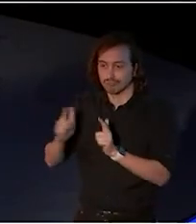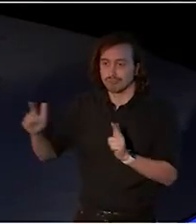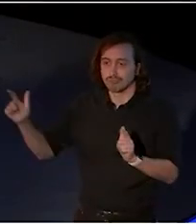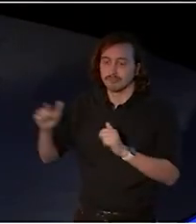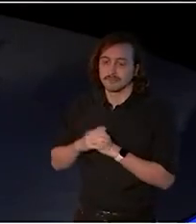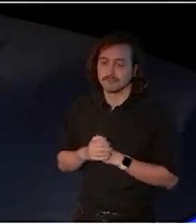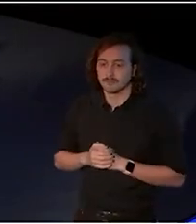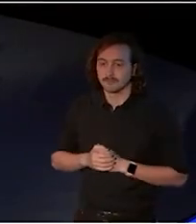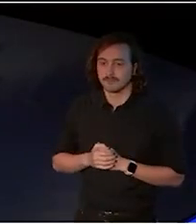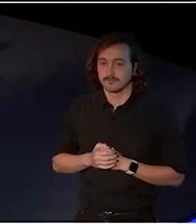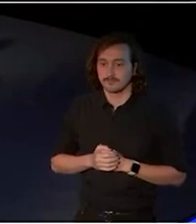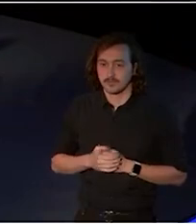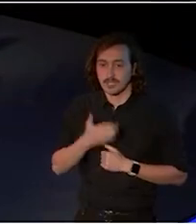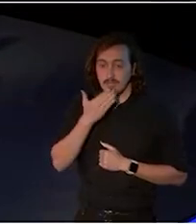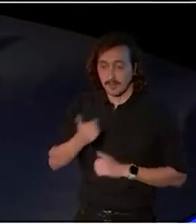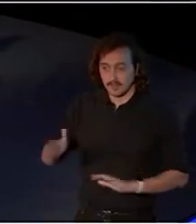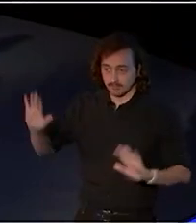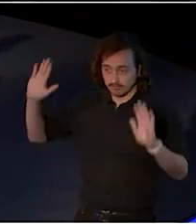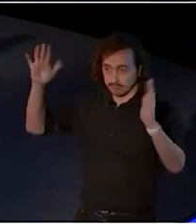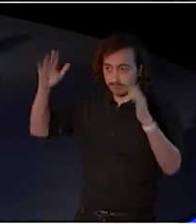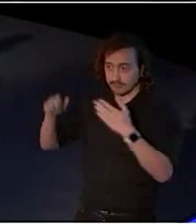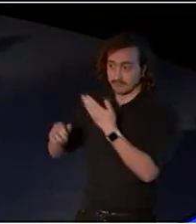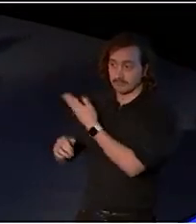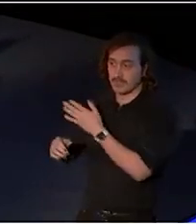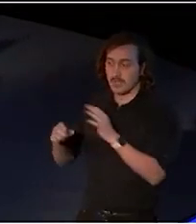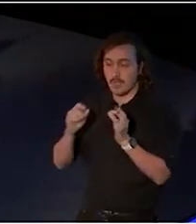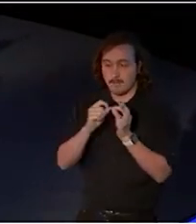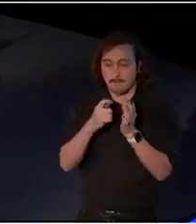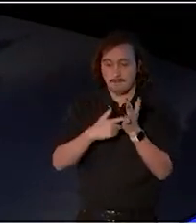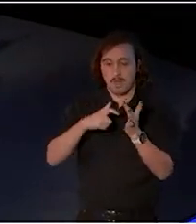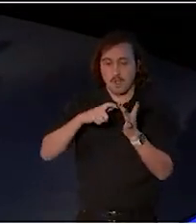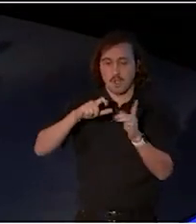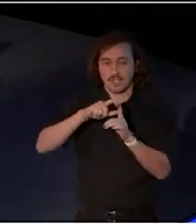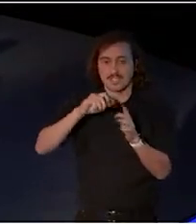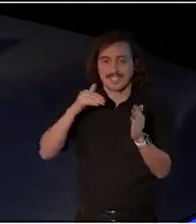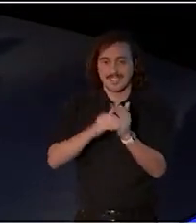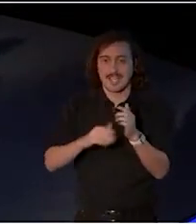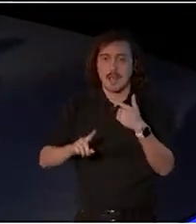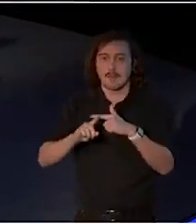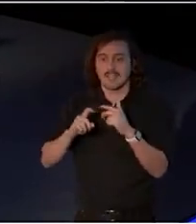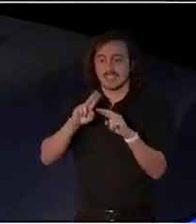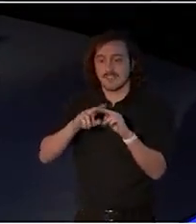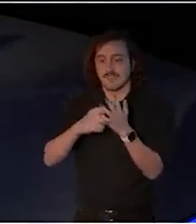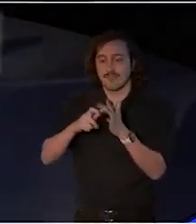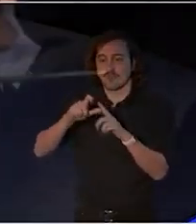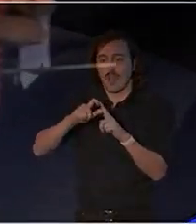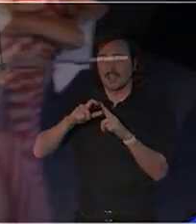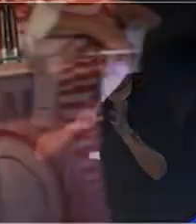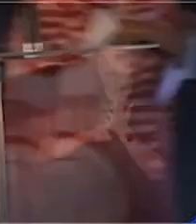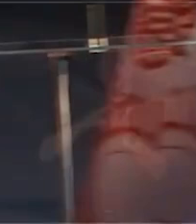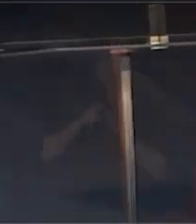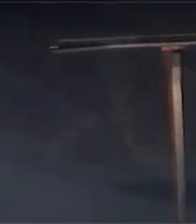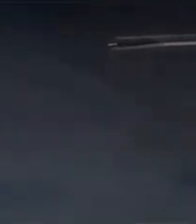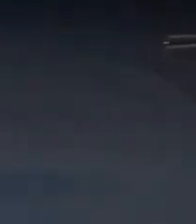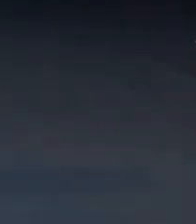Please give a big warm welcome to Birdz and Fred Leone. AUDIENCE: